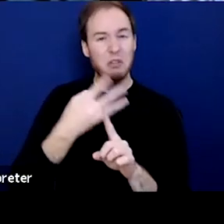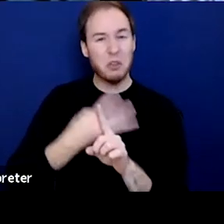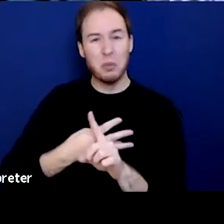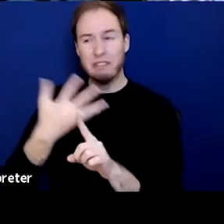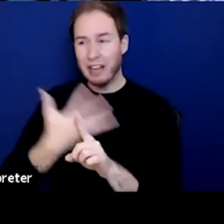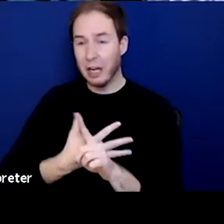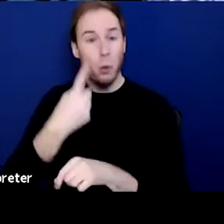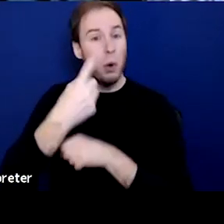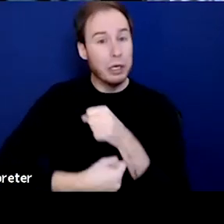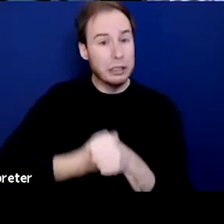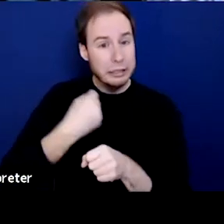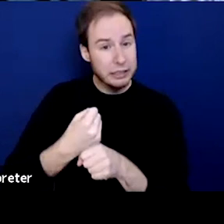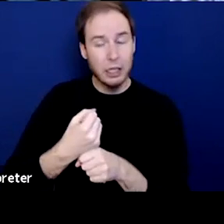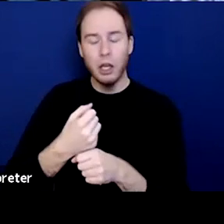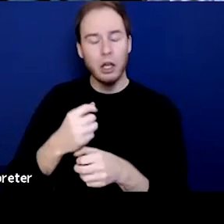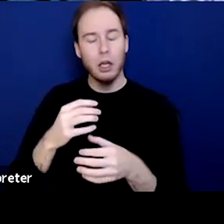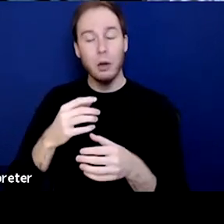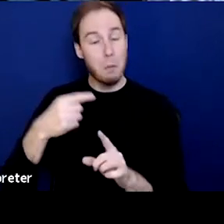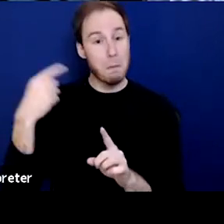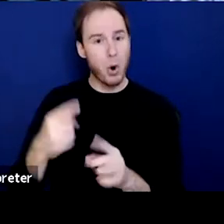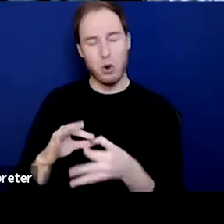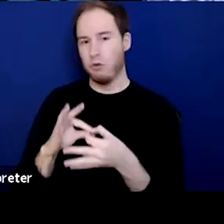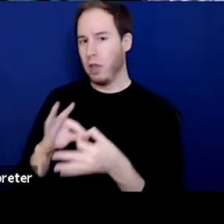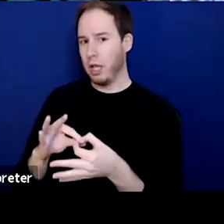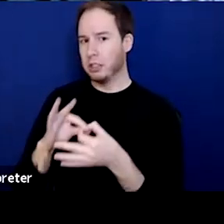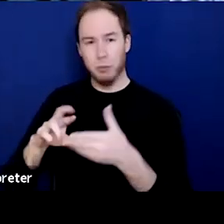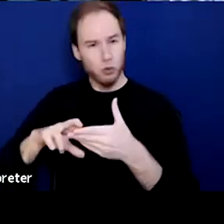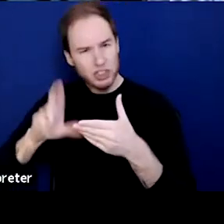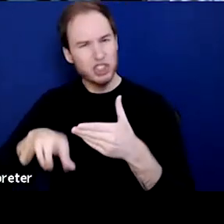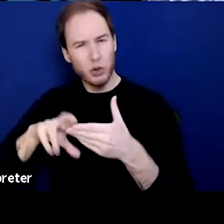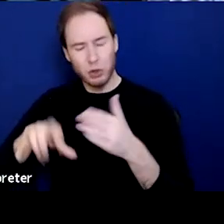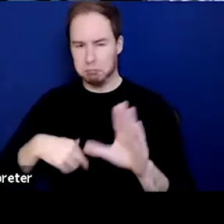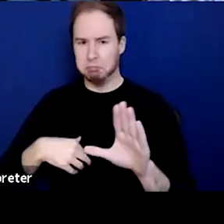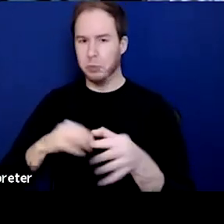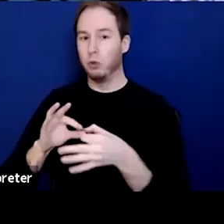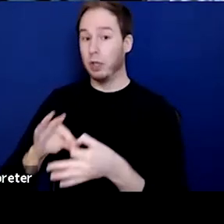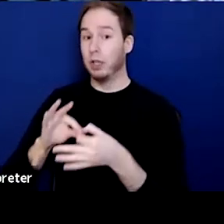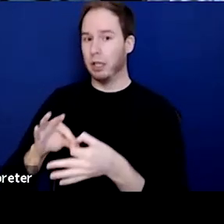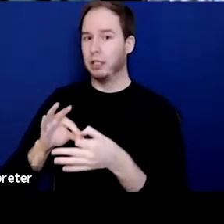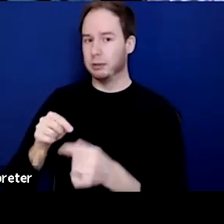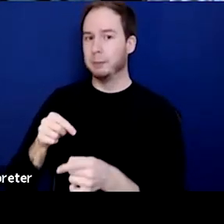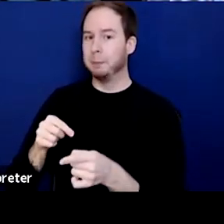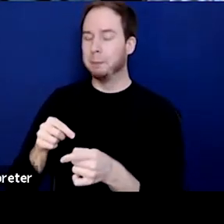It's not about results. It's about relationship. So, I think as you're out there working in the communities,